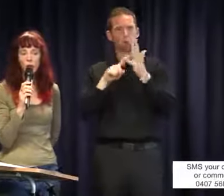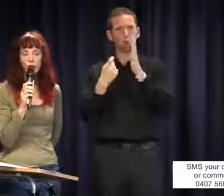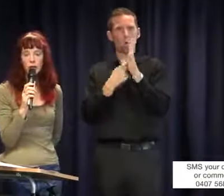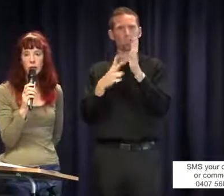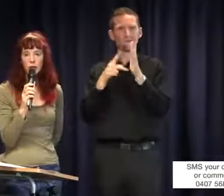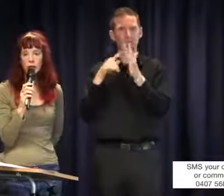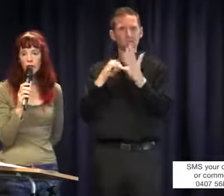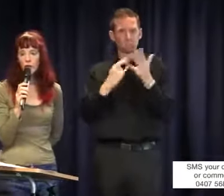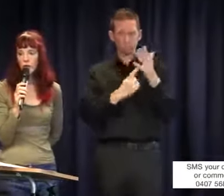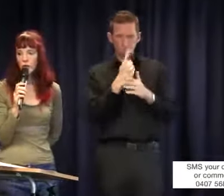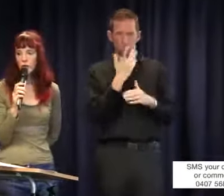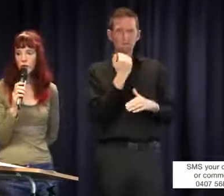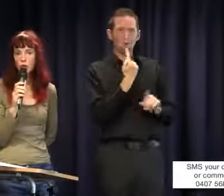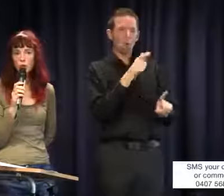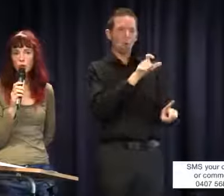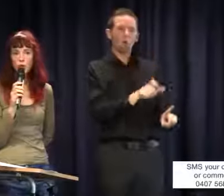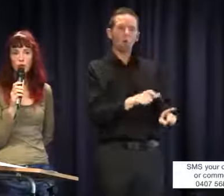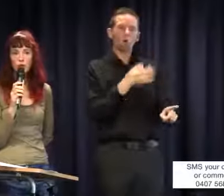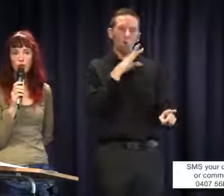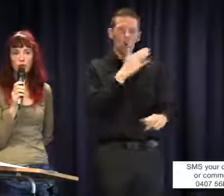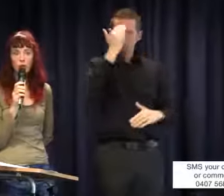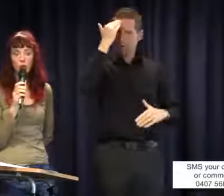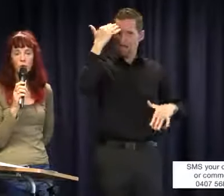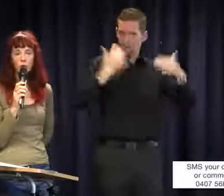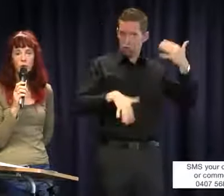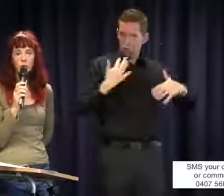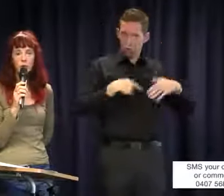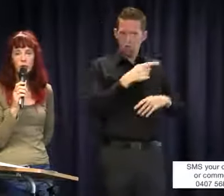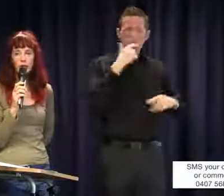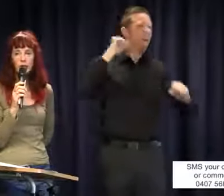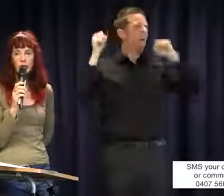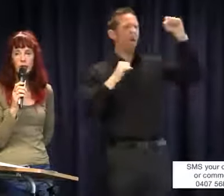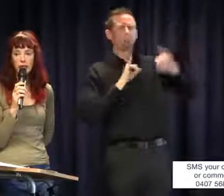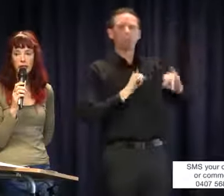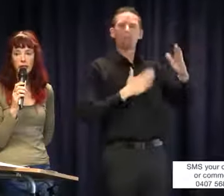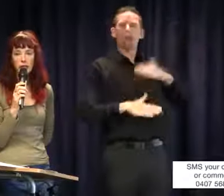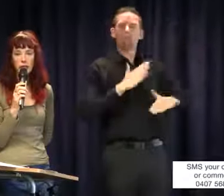who had severe behaviours of concern due to brain injury was expelled and the High Court